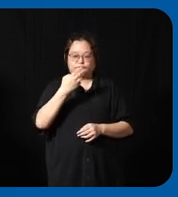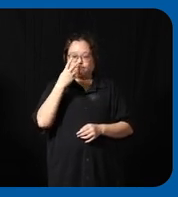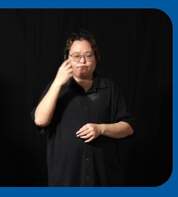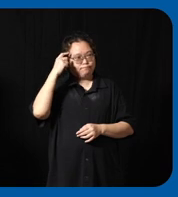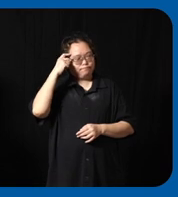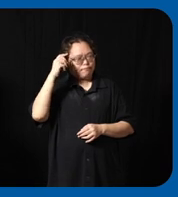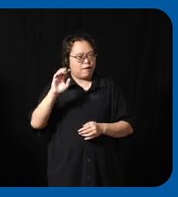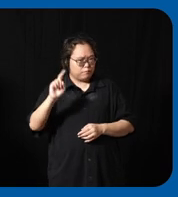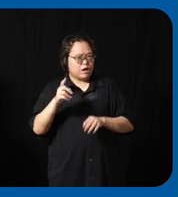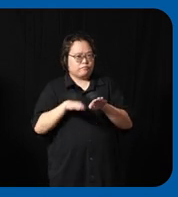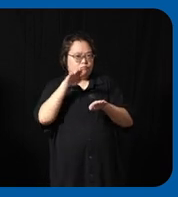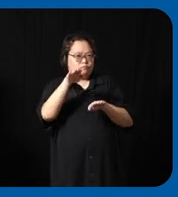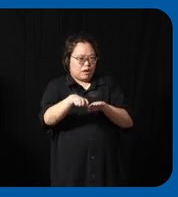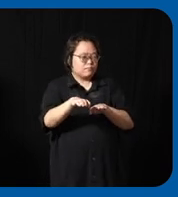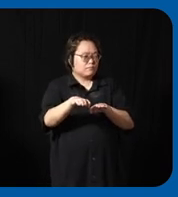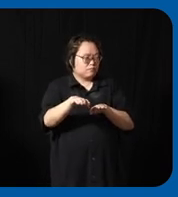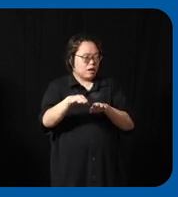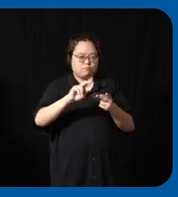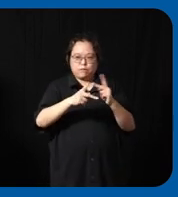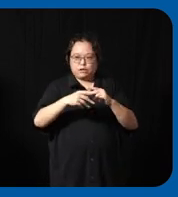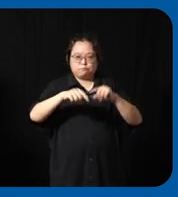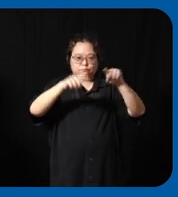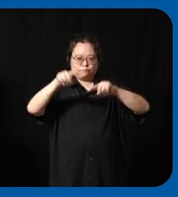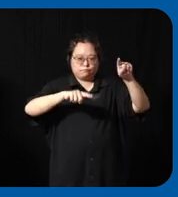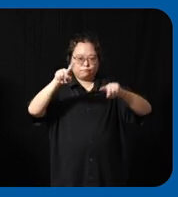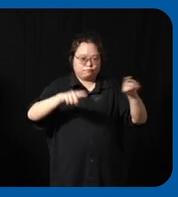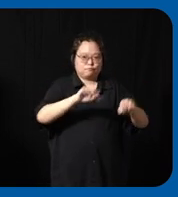to really reach out to the different partners here today to really share about our learning